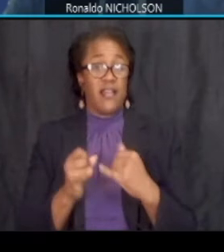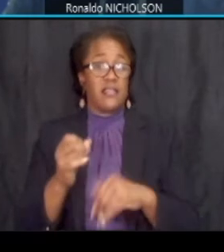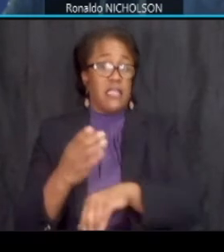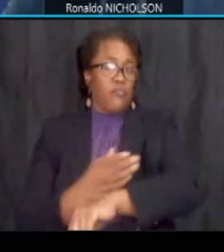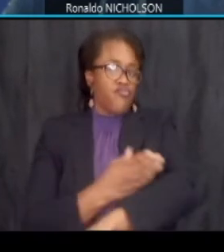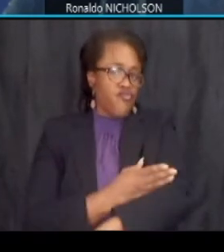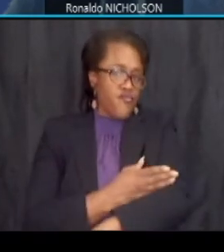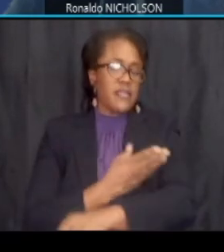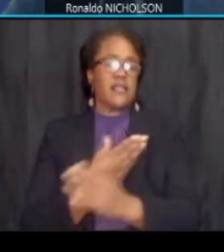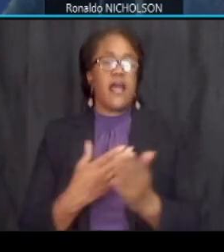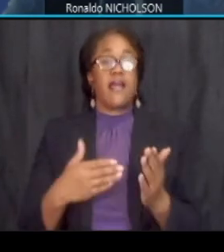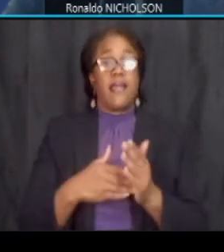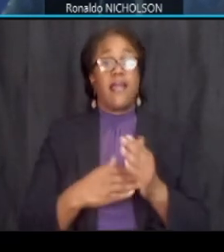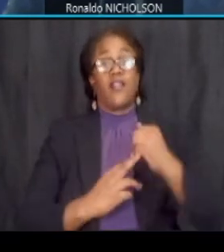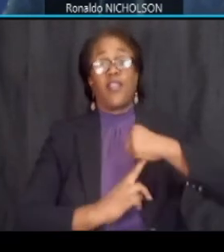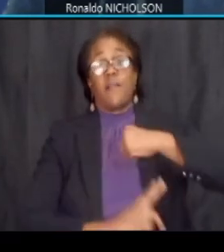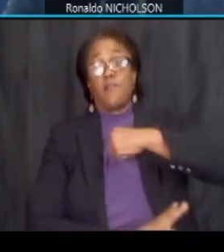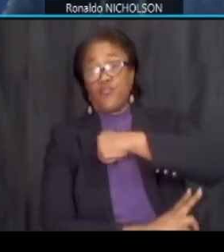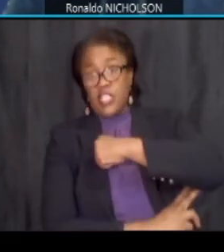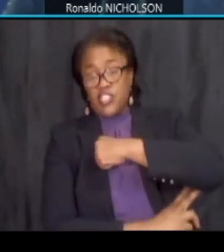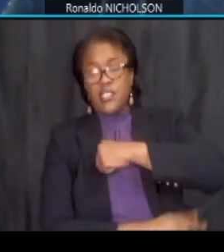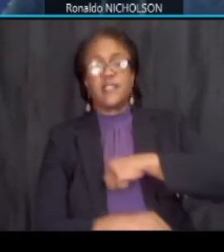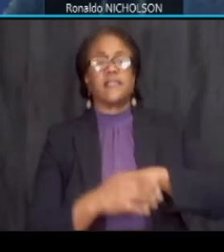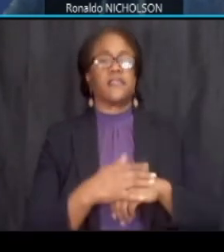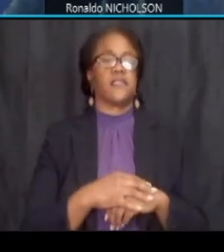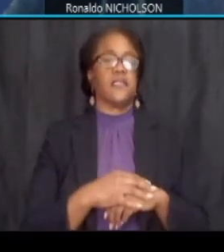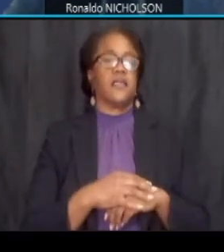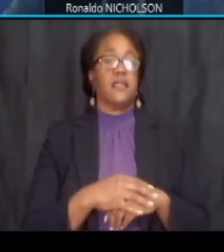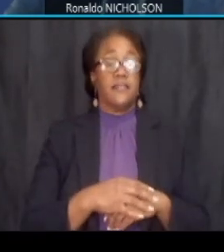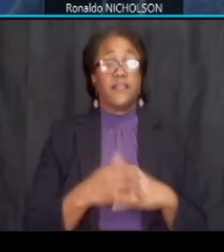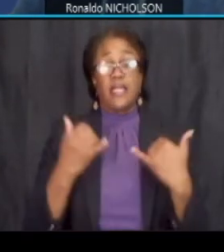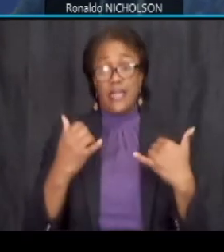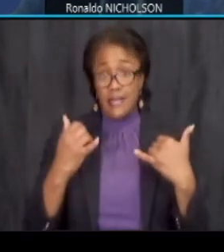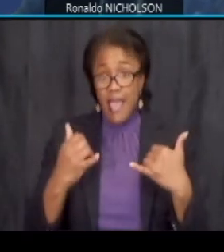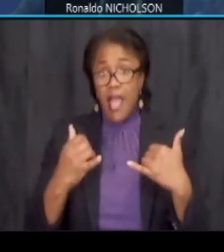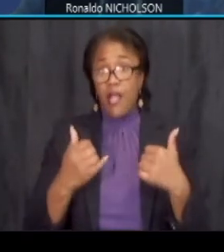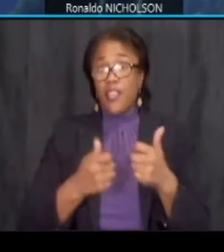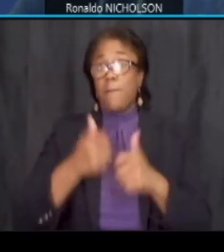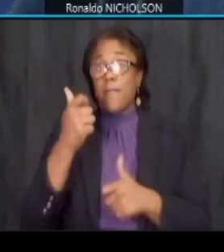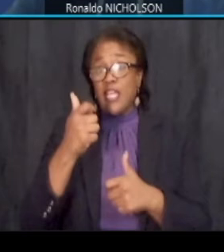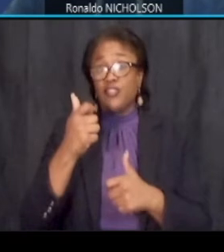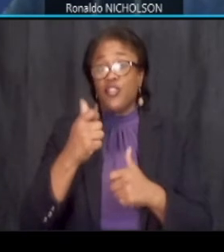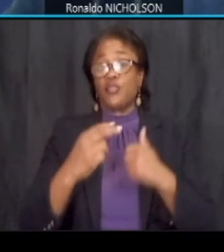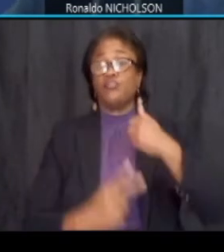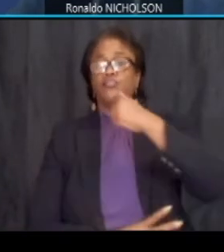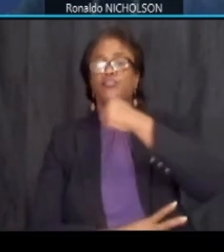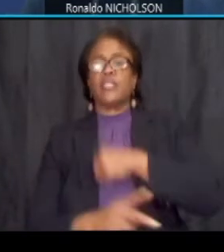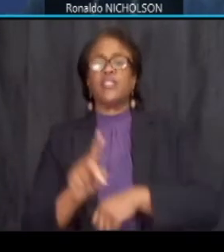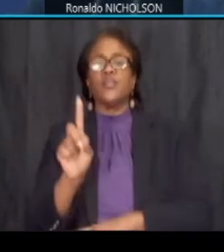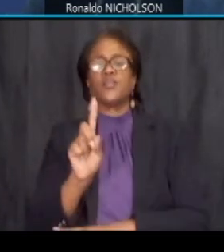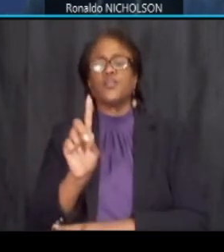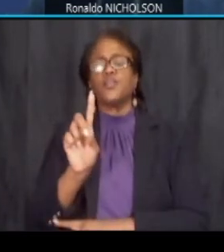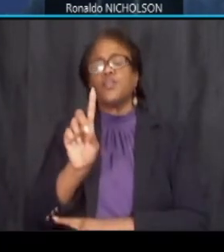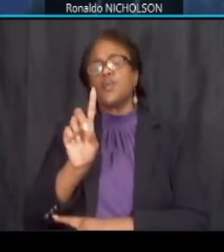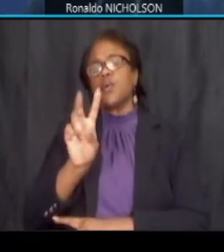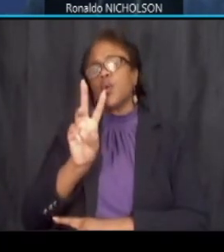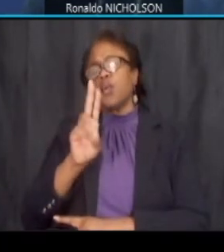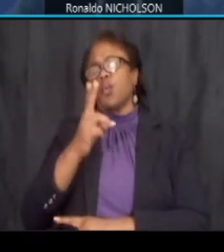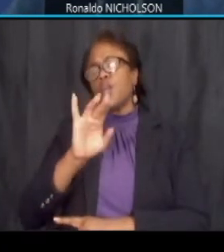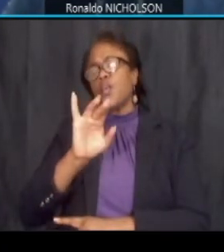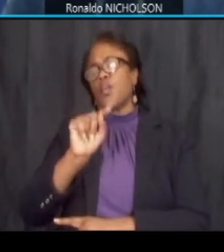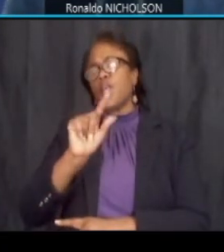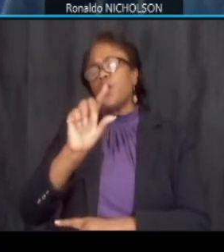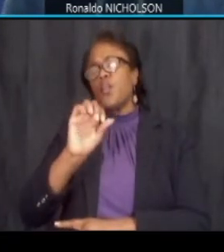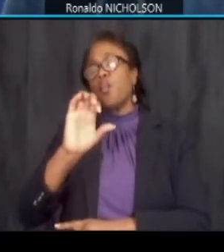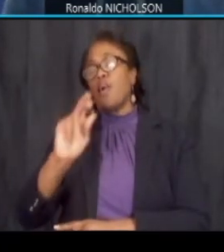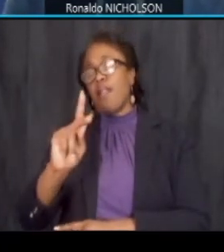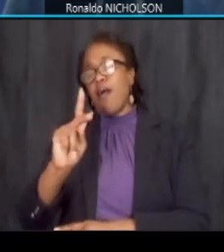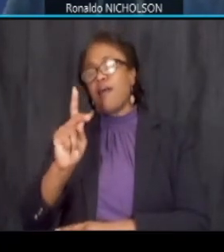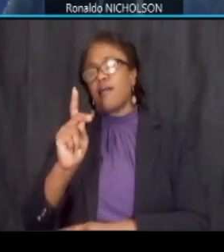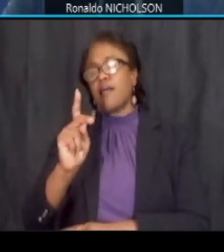again on the bridges this time the major bridge of whitlock hook line over dc 295 and csx railroads